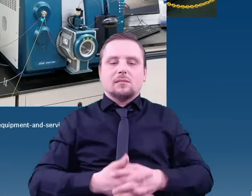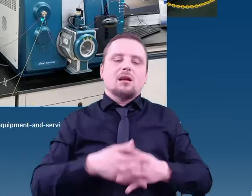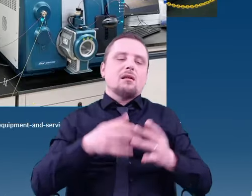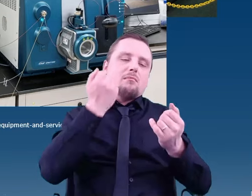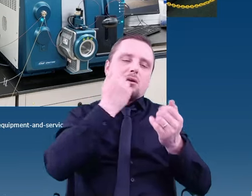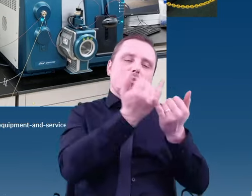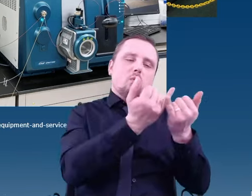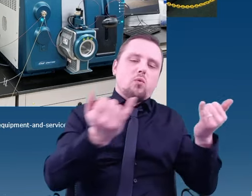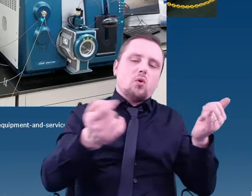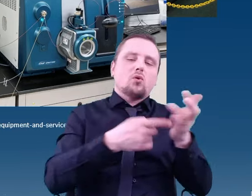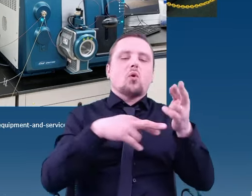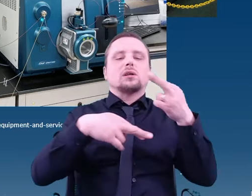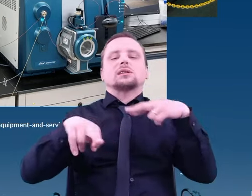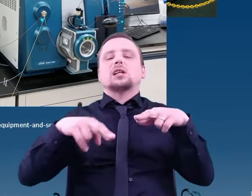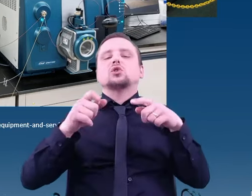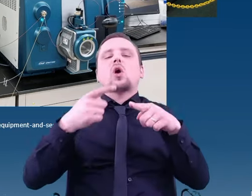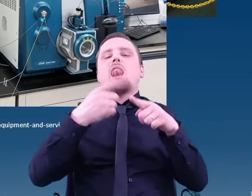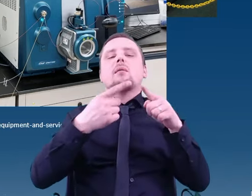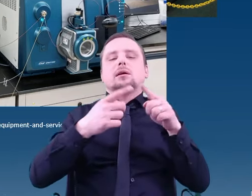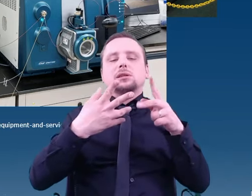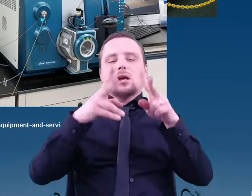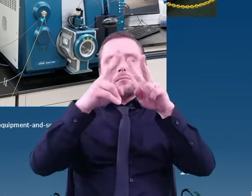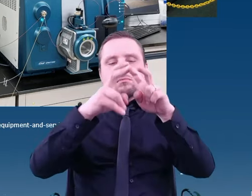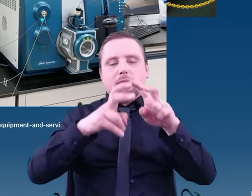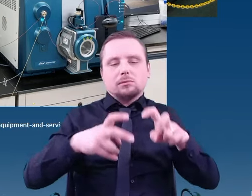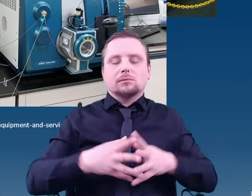depending on the specific elements’ presence.